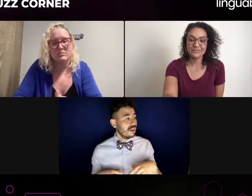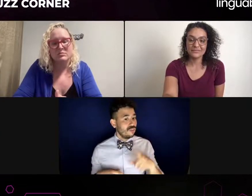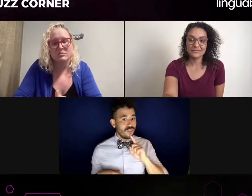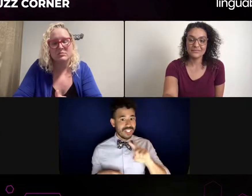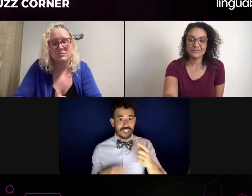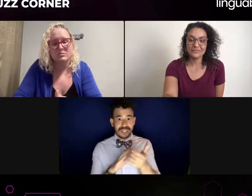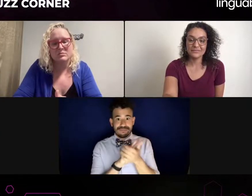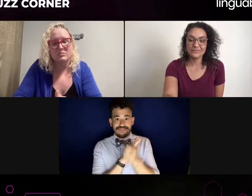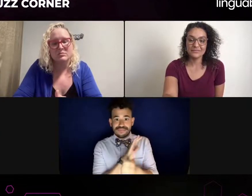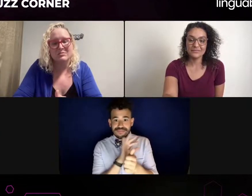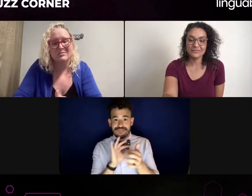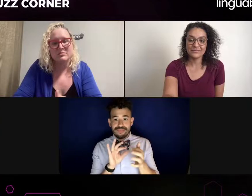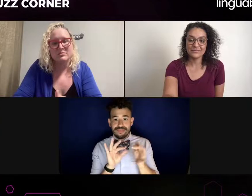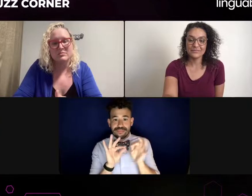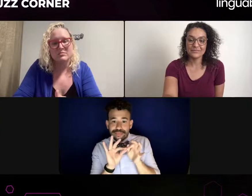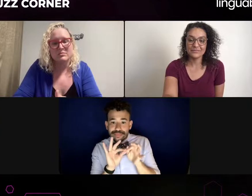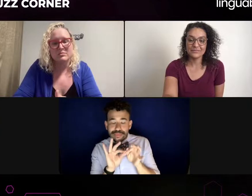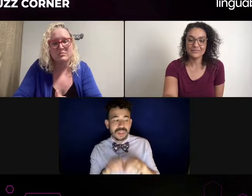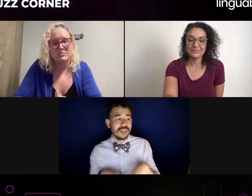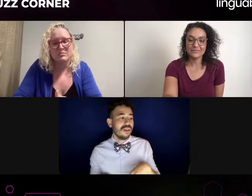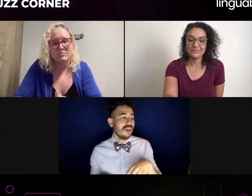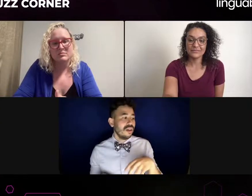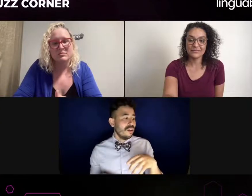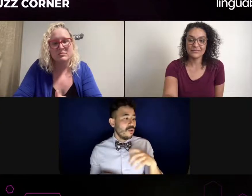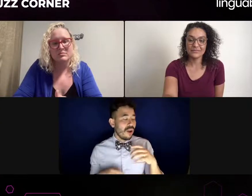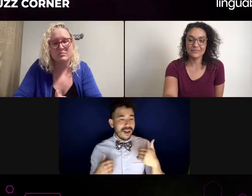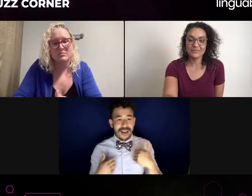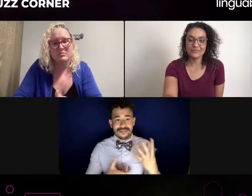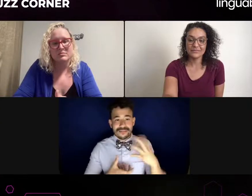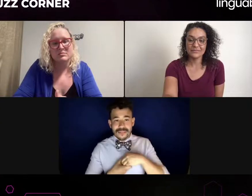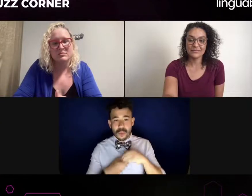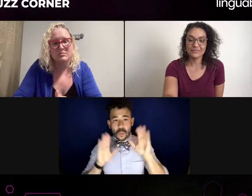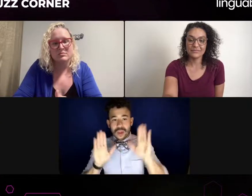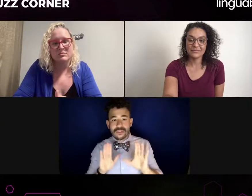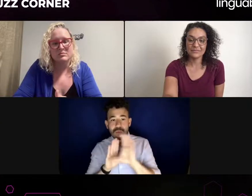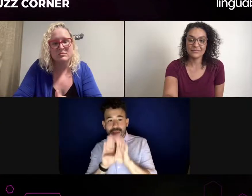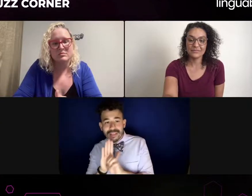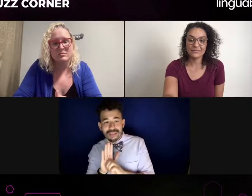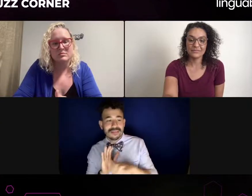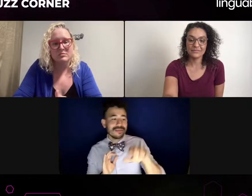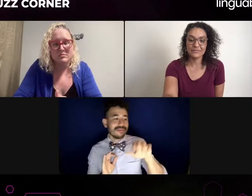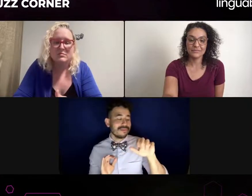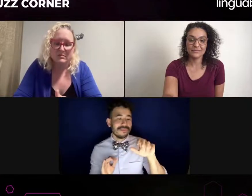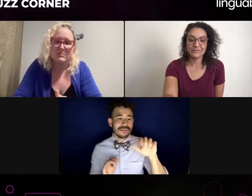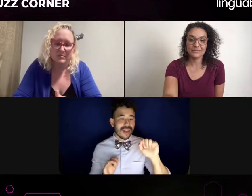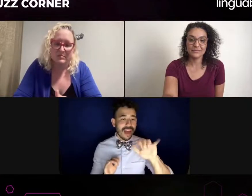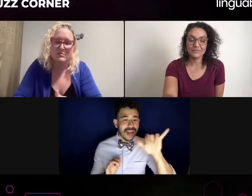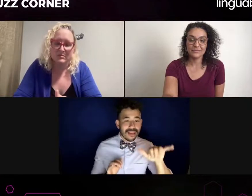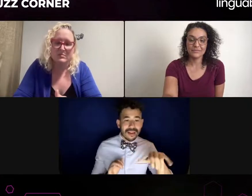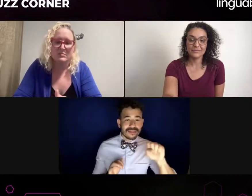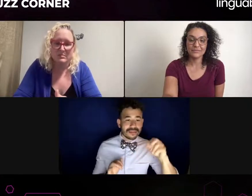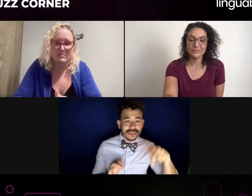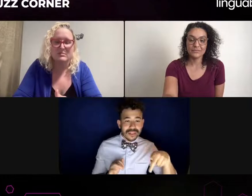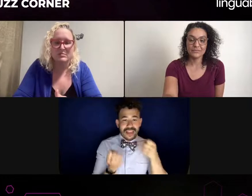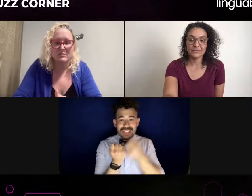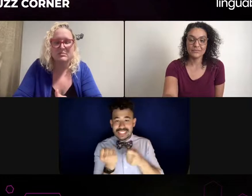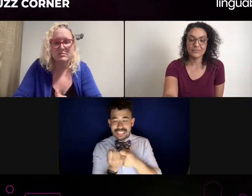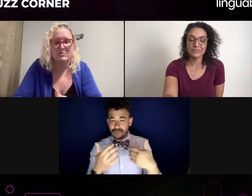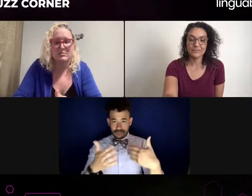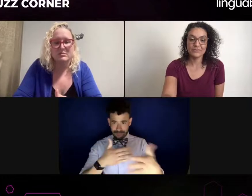And I was really impressed with that interpreter to let them know, "hey," you know, that that's similar.